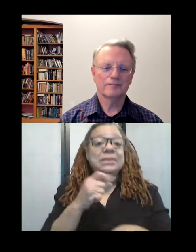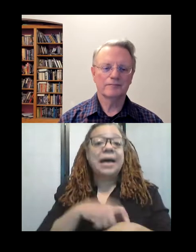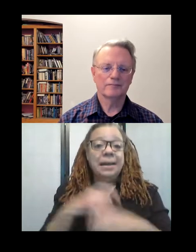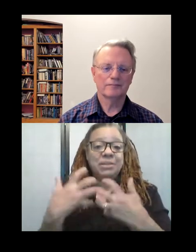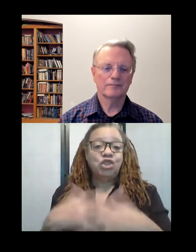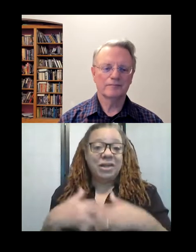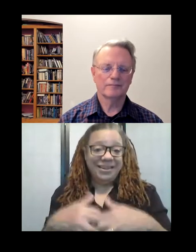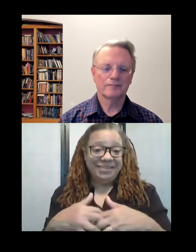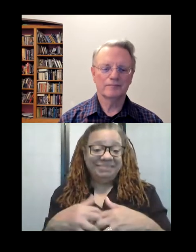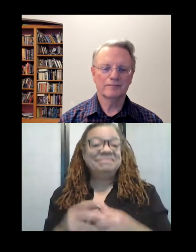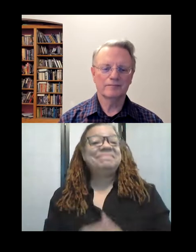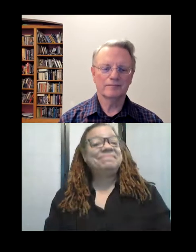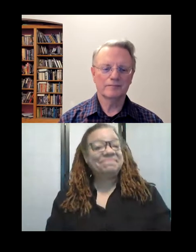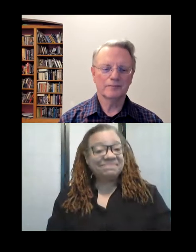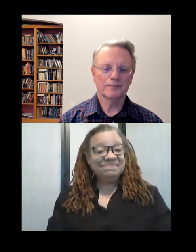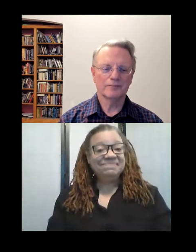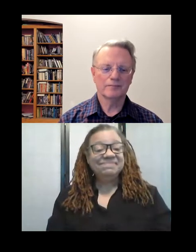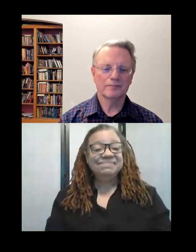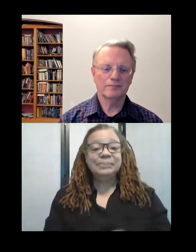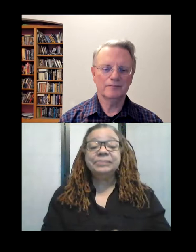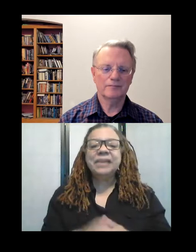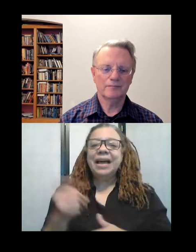Huh. So, it... has there been an evolution in quilting then,